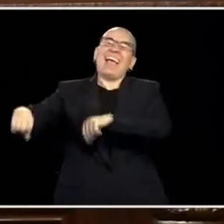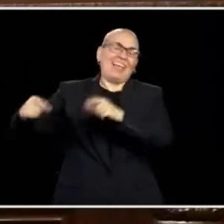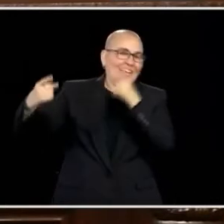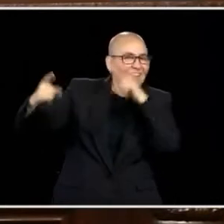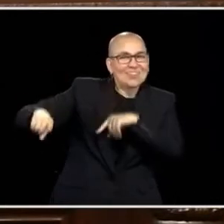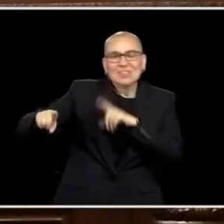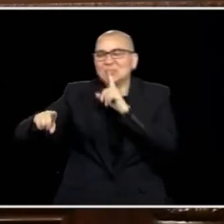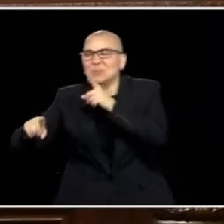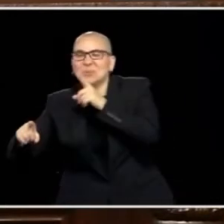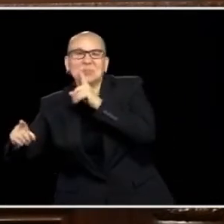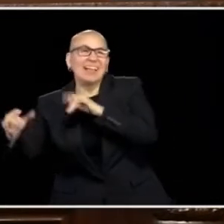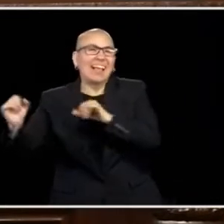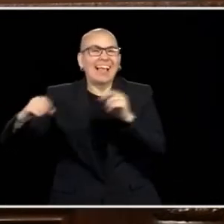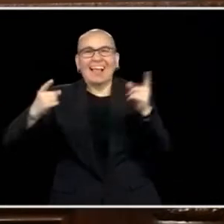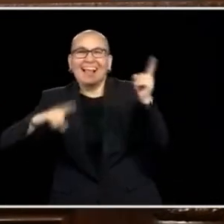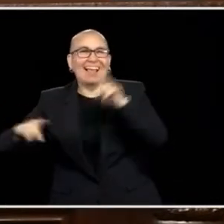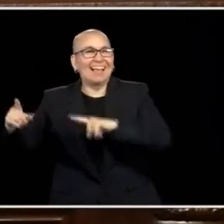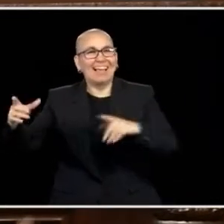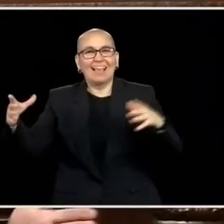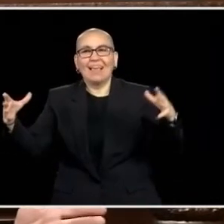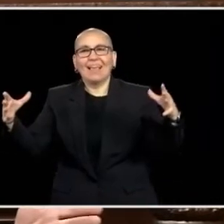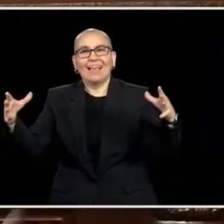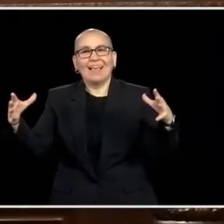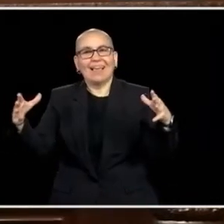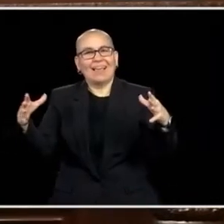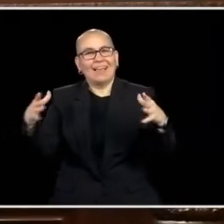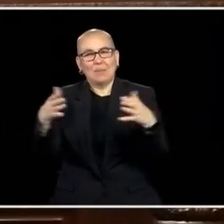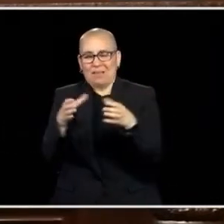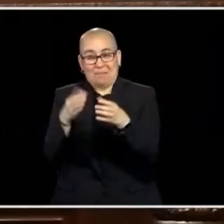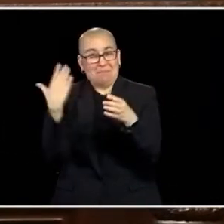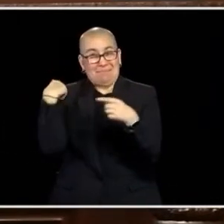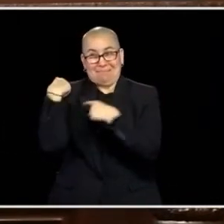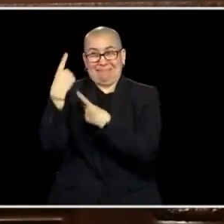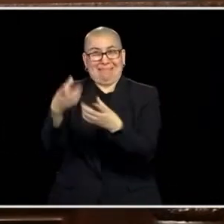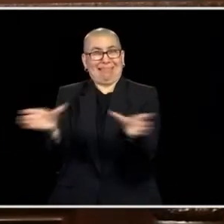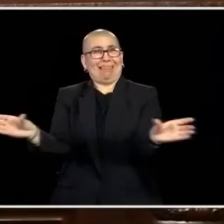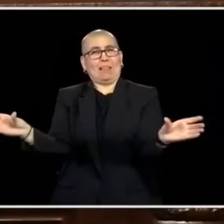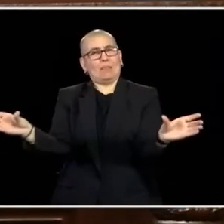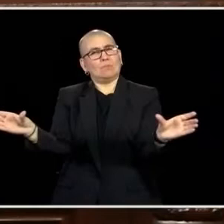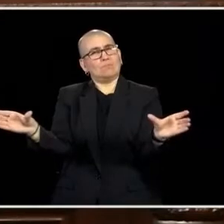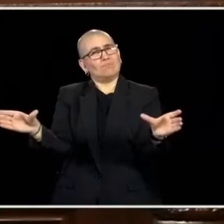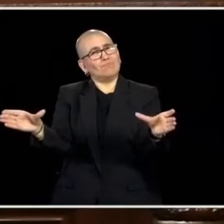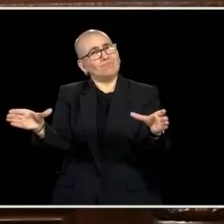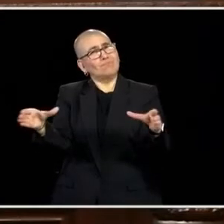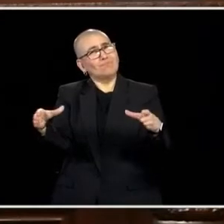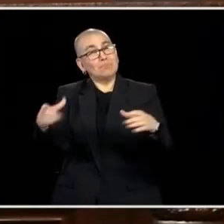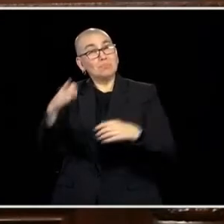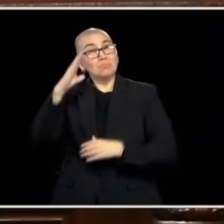EVEN IN SOME OF THE MOST DIFFICULT TIMES. RECENTLY, MANY OF YOU KNOW,